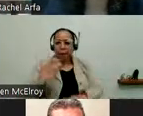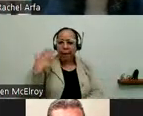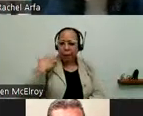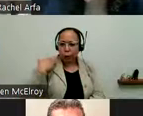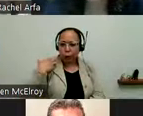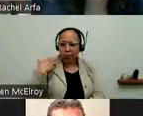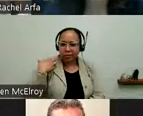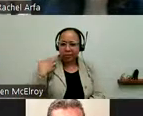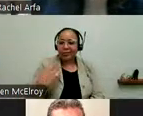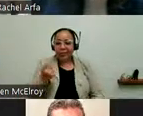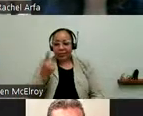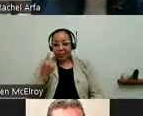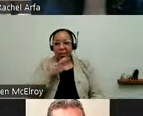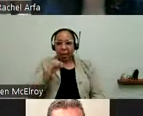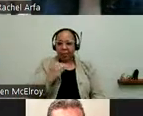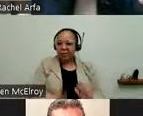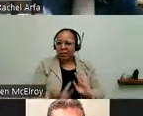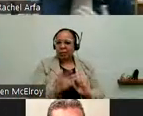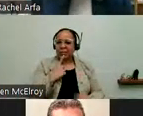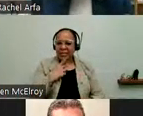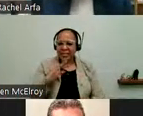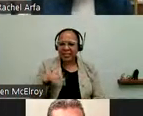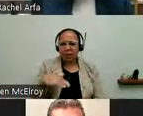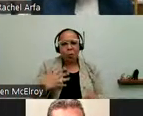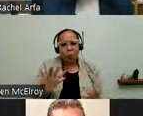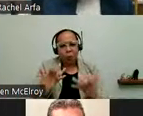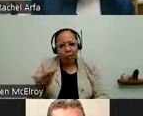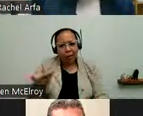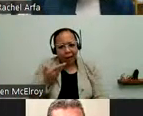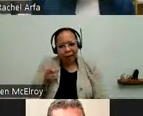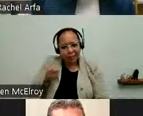say they want to hire people with disabilities. How do we find them?